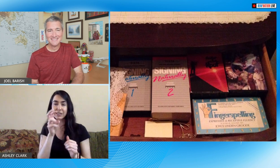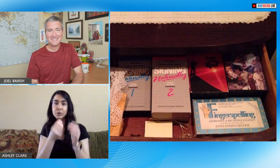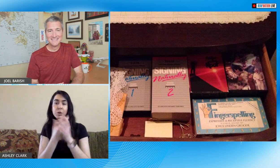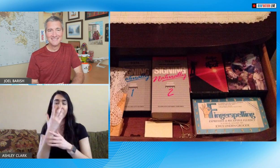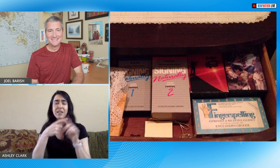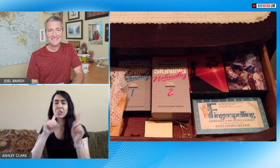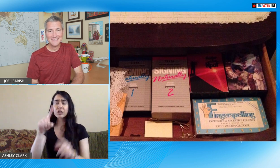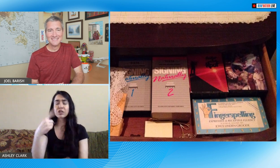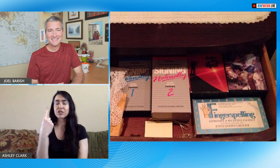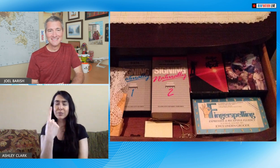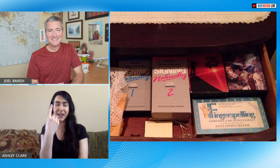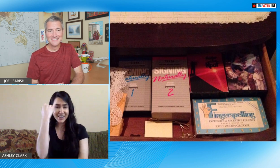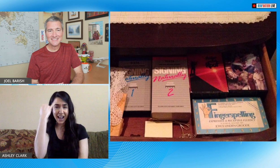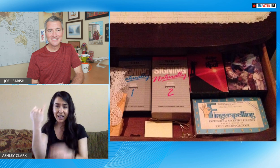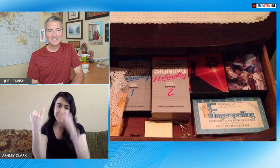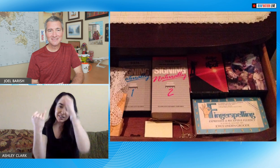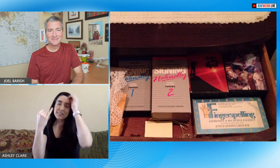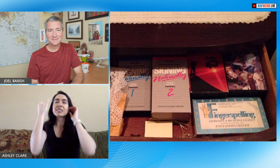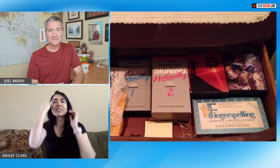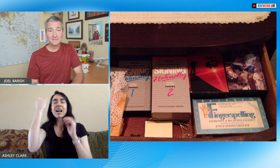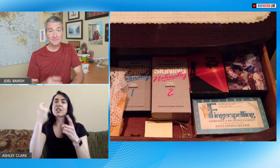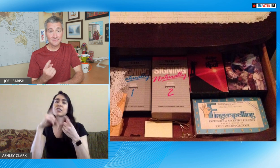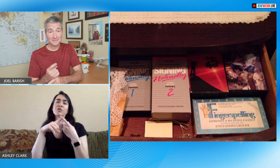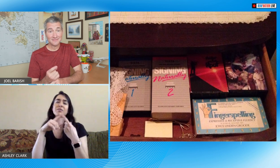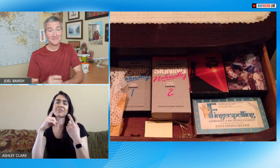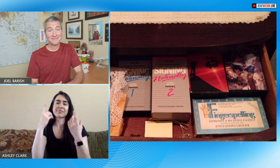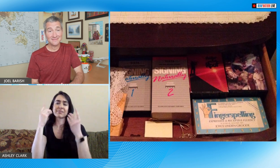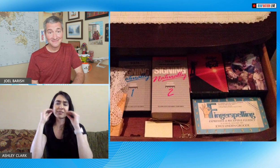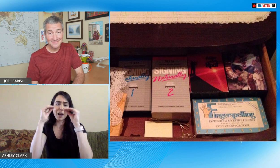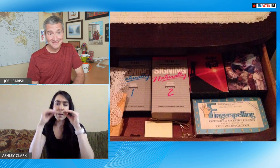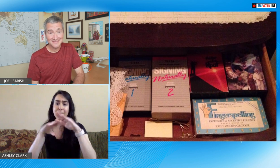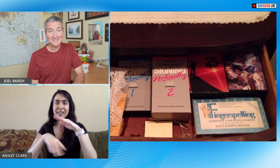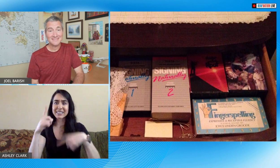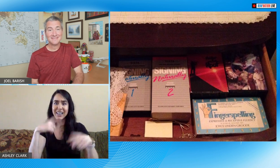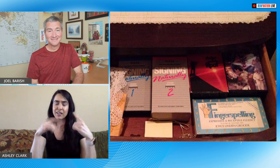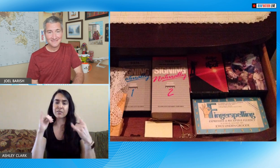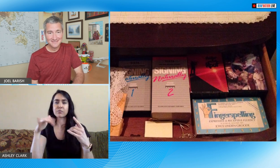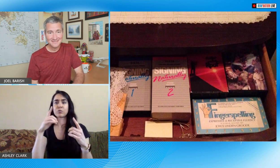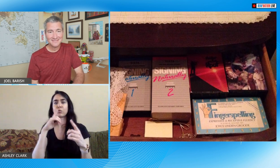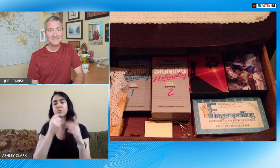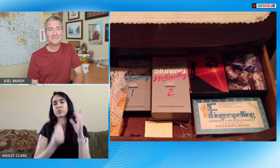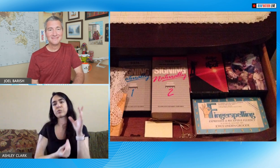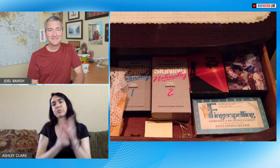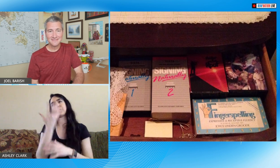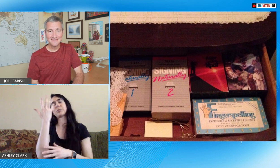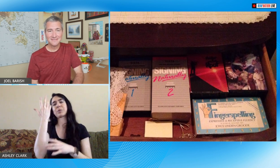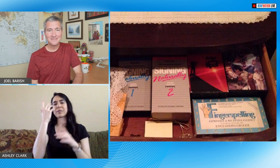platform more personal and showing that it was a journey of growth for me you